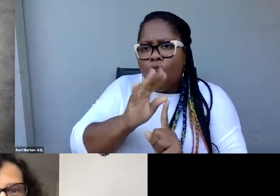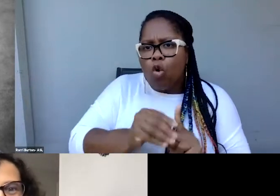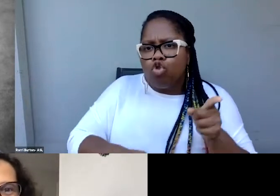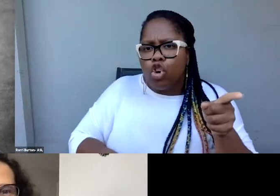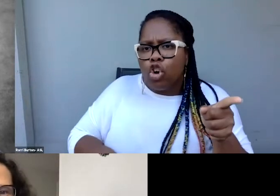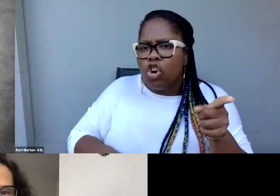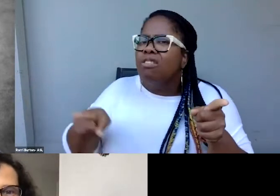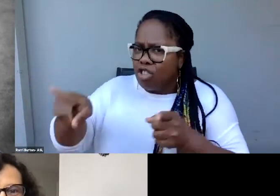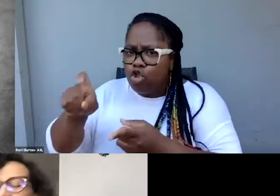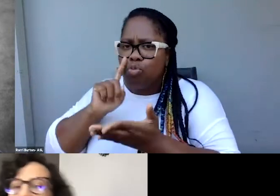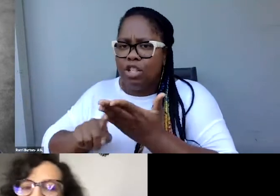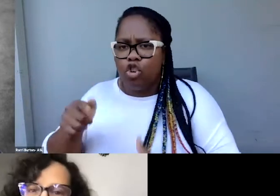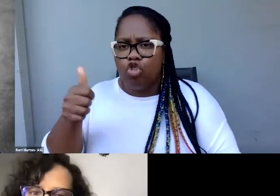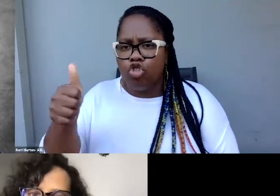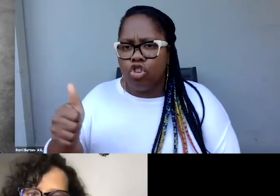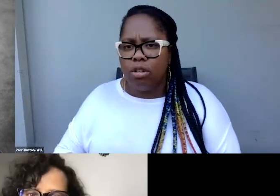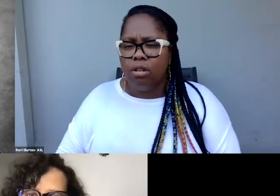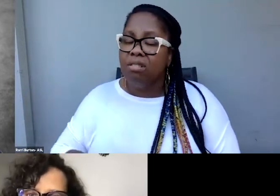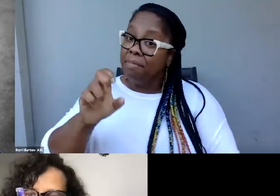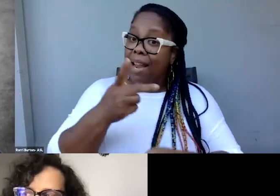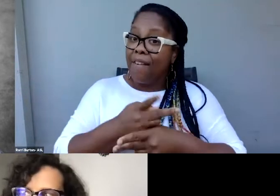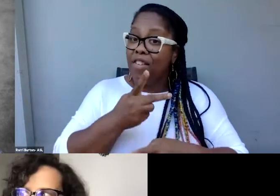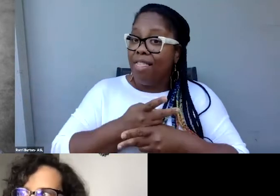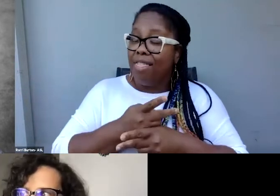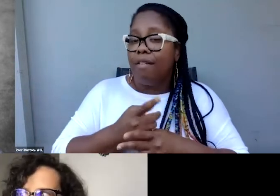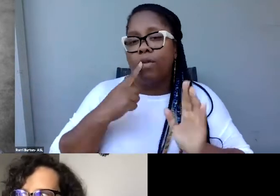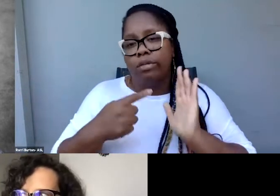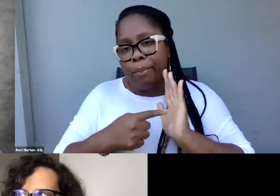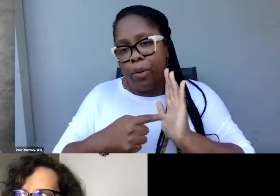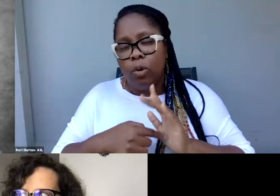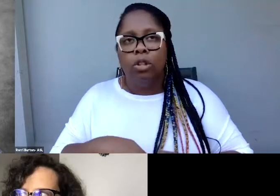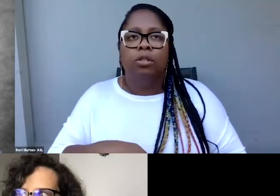Like, for instance, you might see something like,